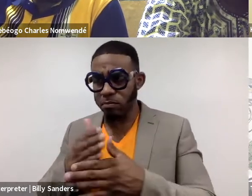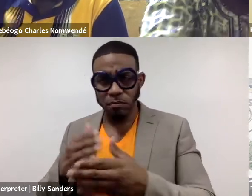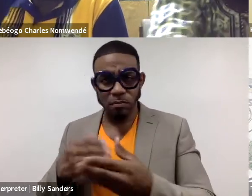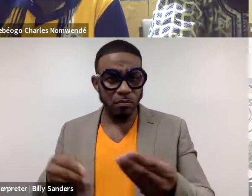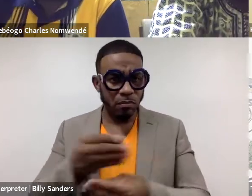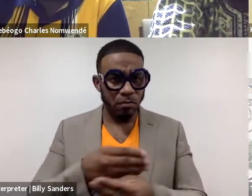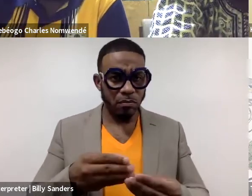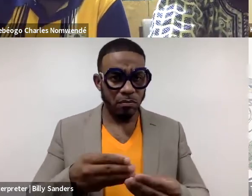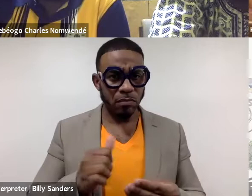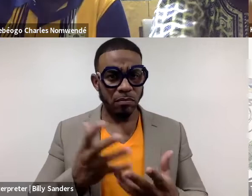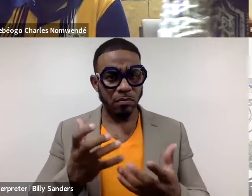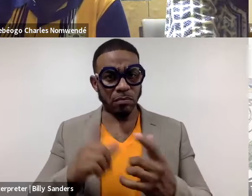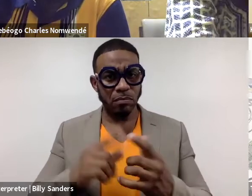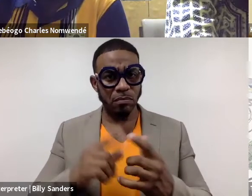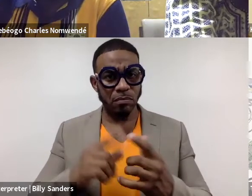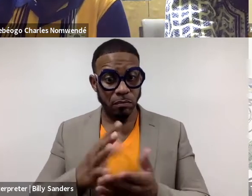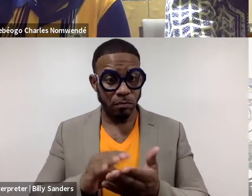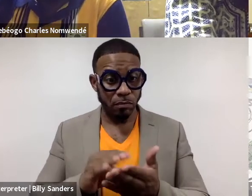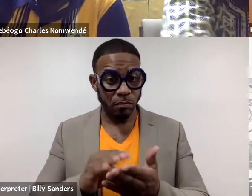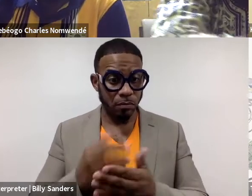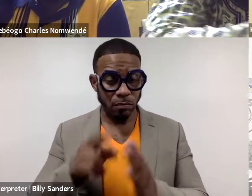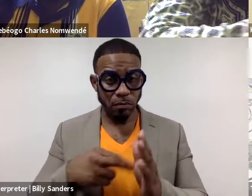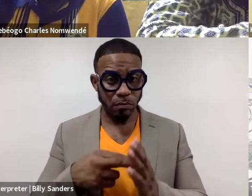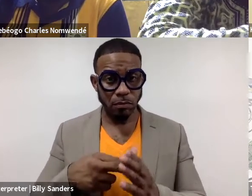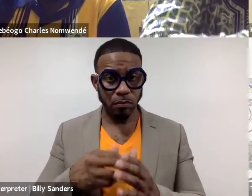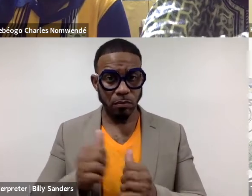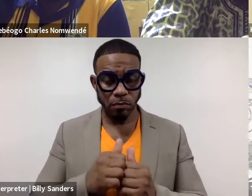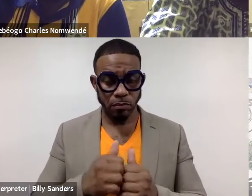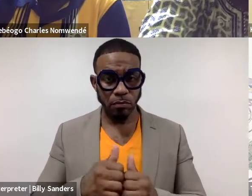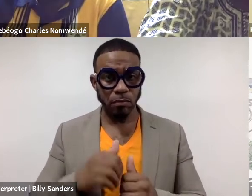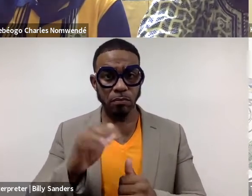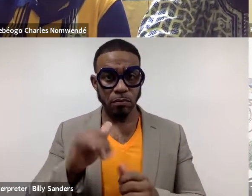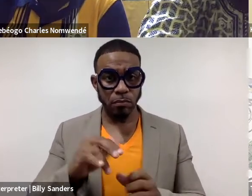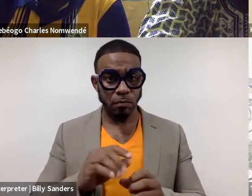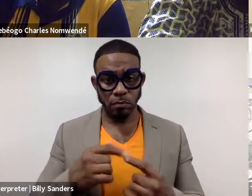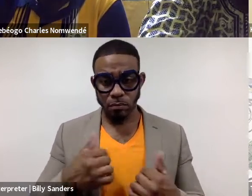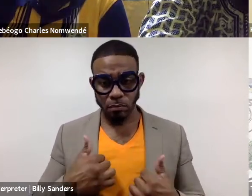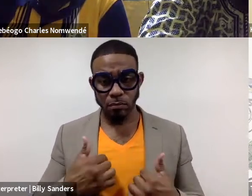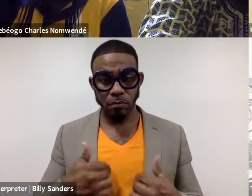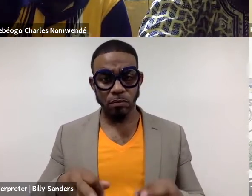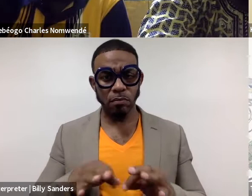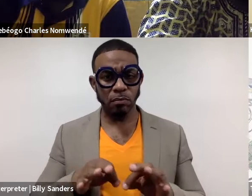and a desire to grow and learn and evolve together. So, that to me was the heart of the intent on all fronts.